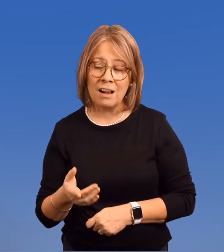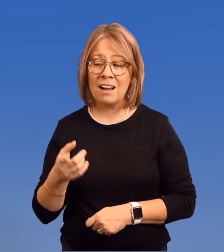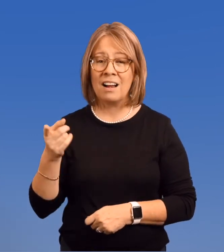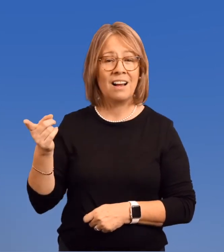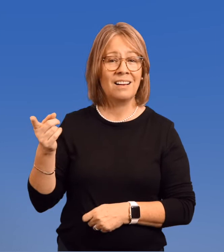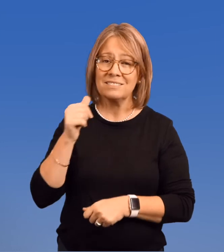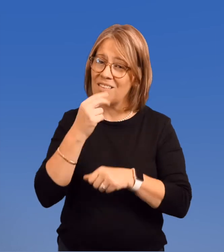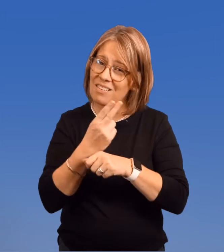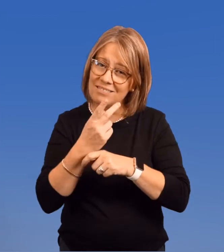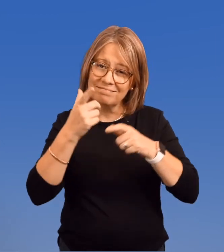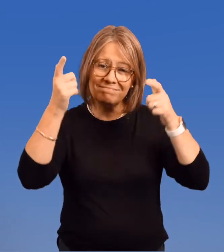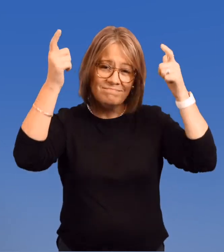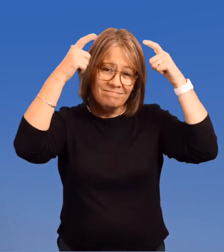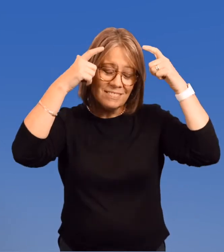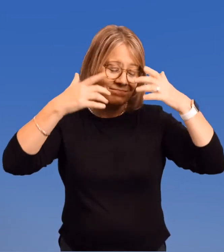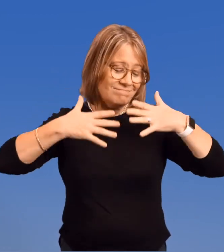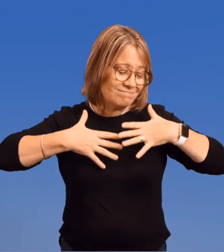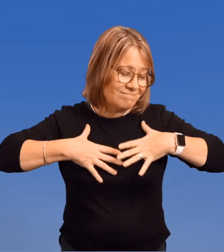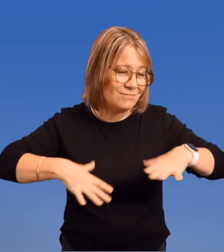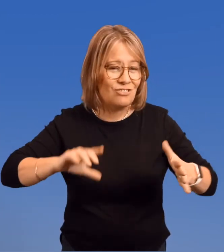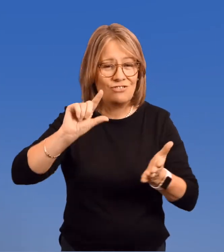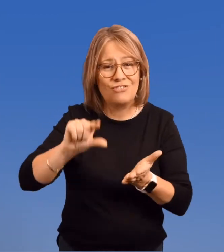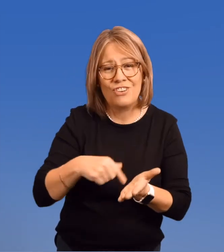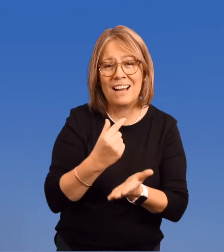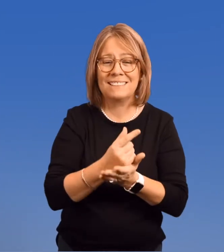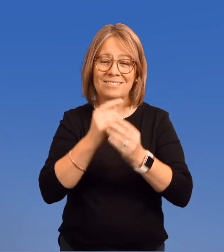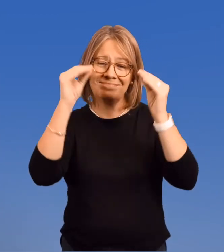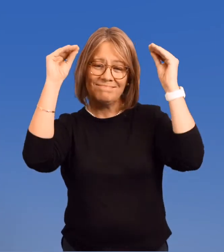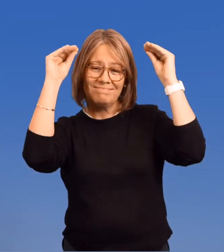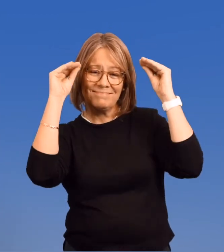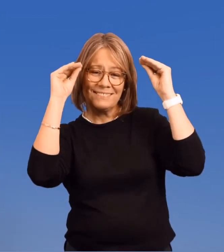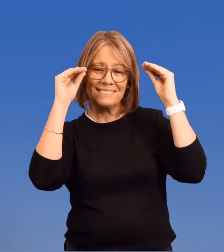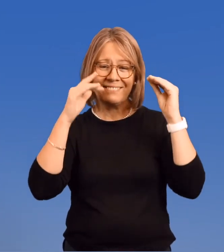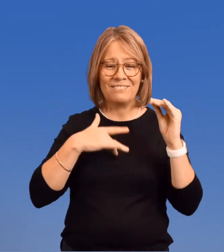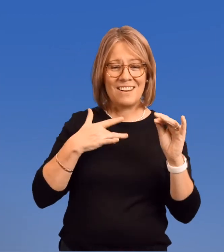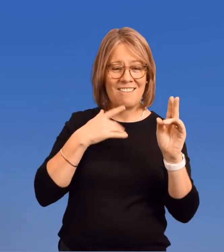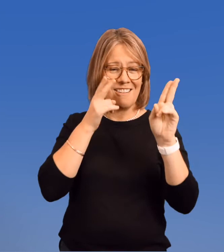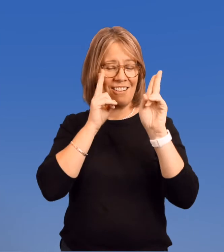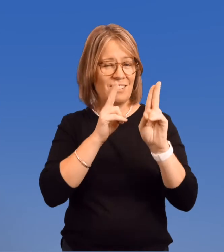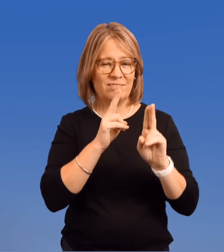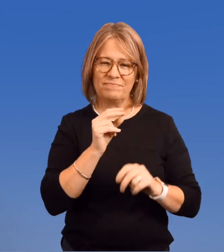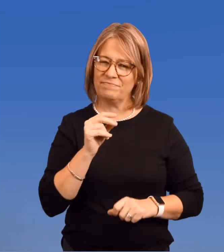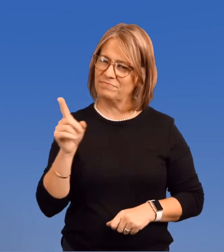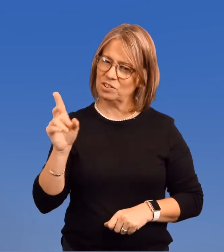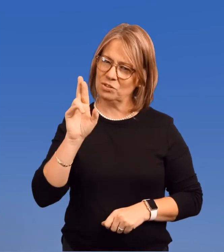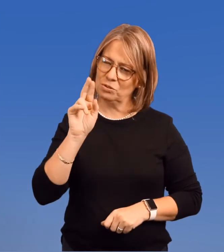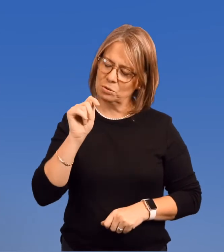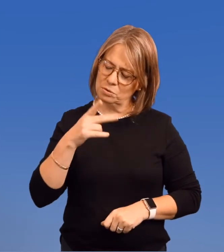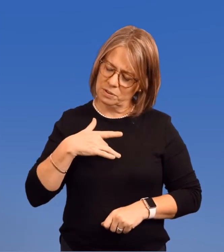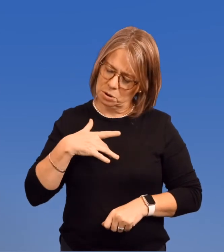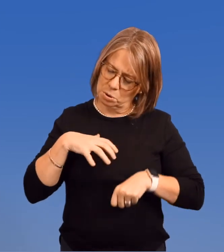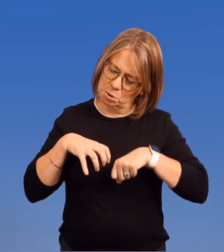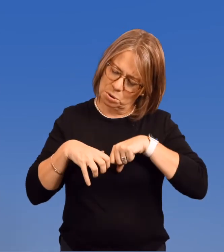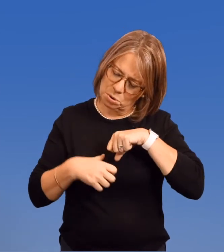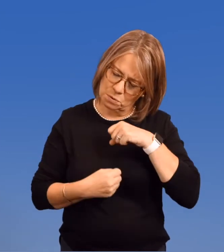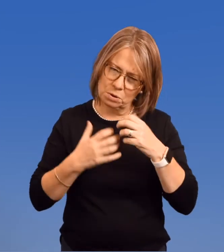Instead of wearing a cap and gown and being honored, Ruth was mourning the death